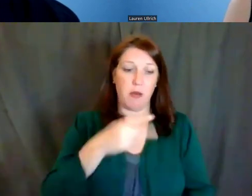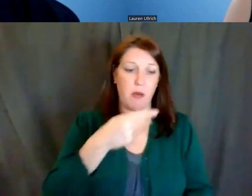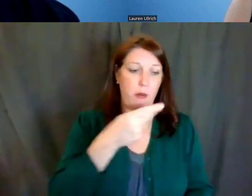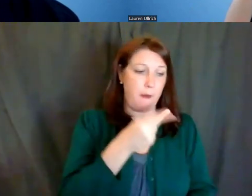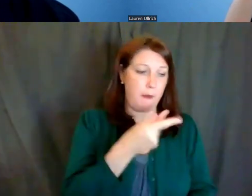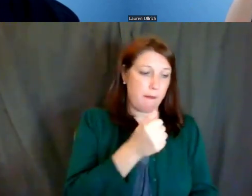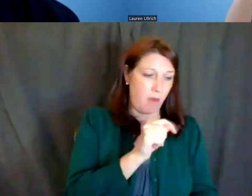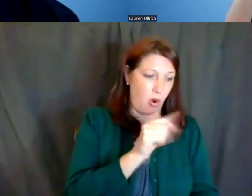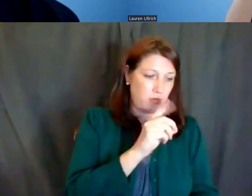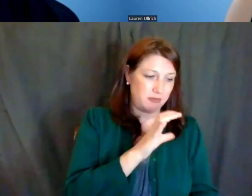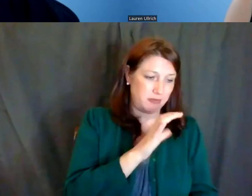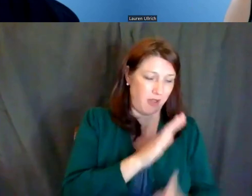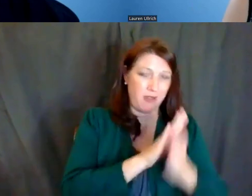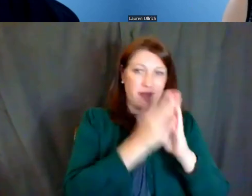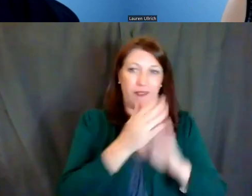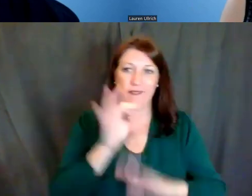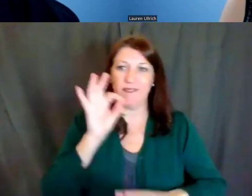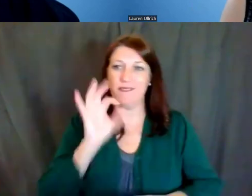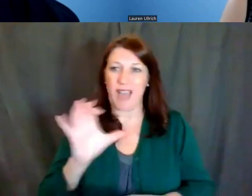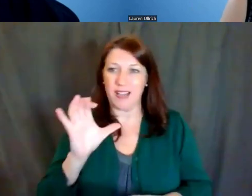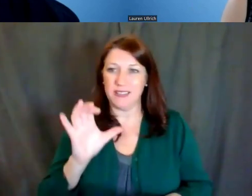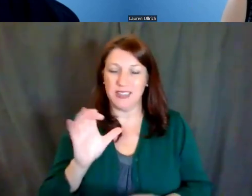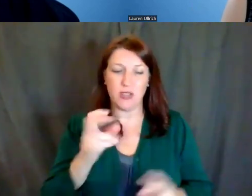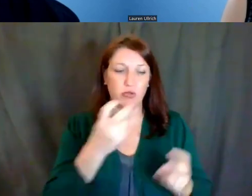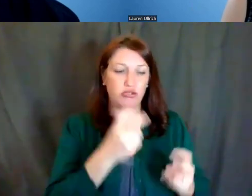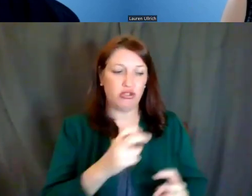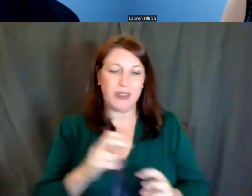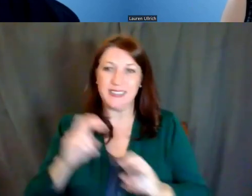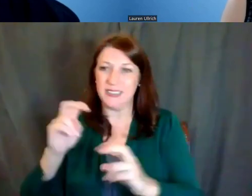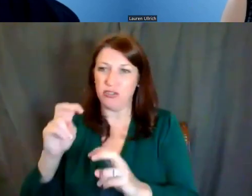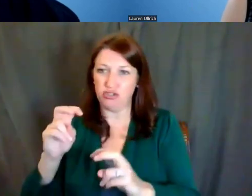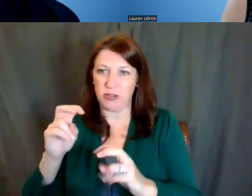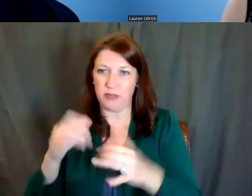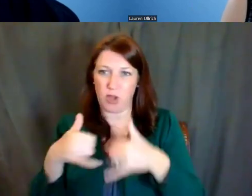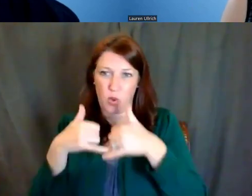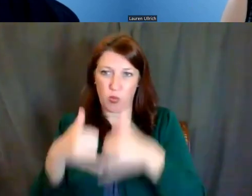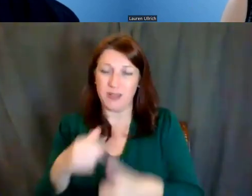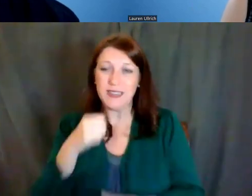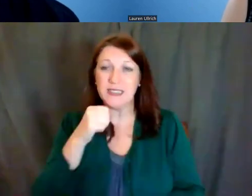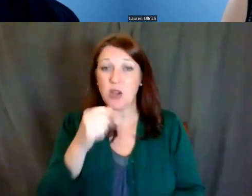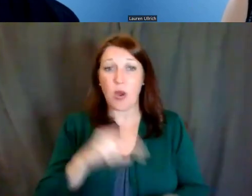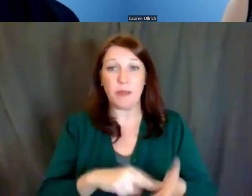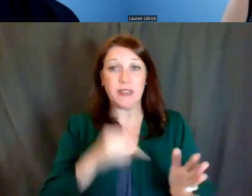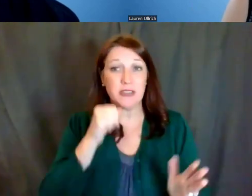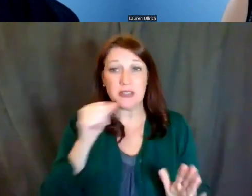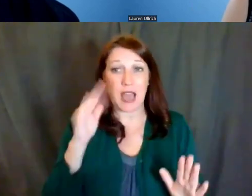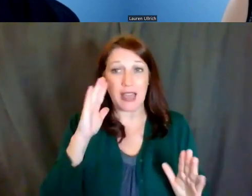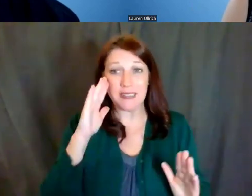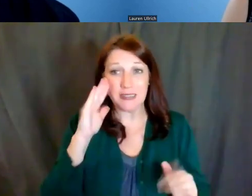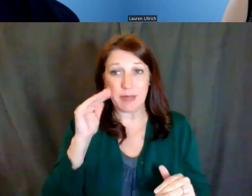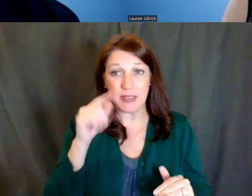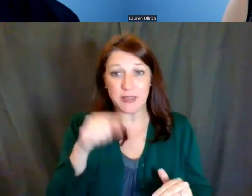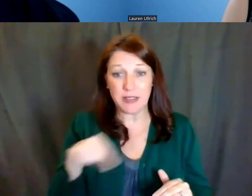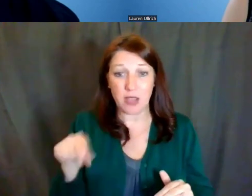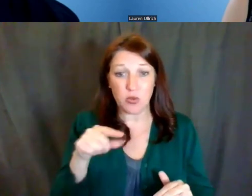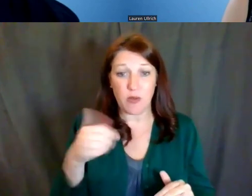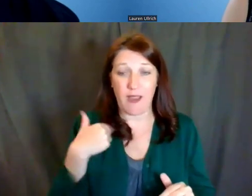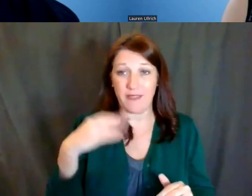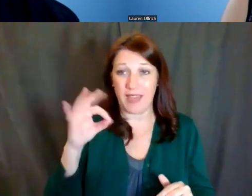Normally, with these transition awards, it's not expected that you have identified where that faculty position is going to be,